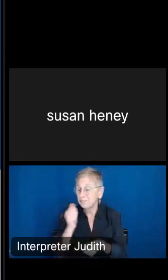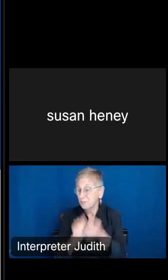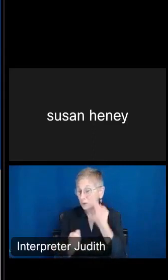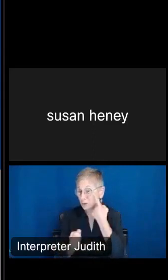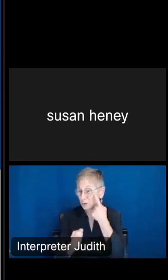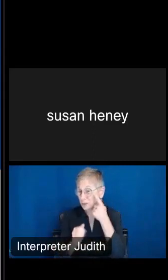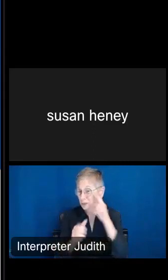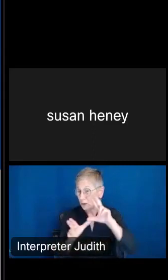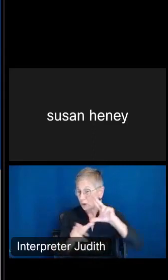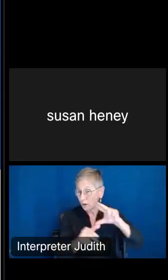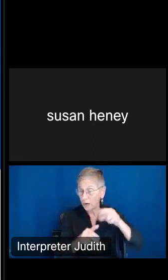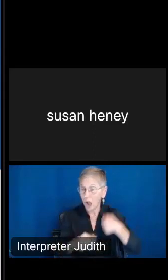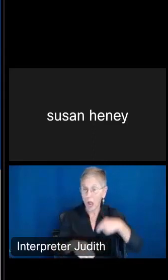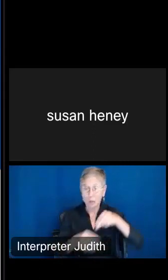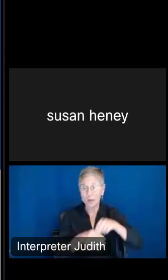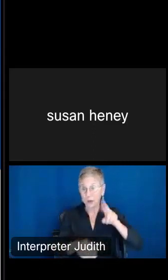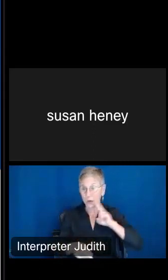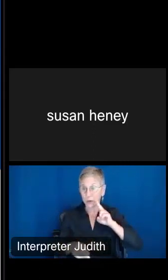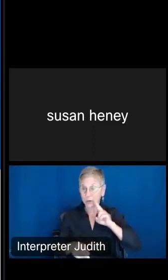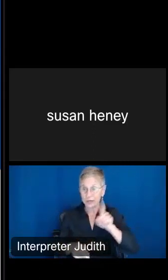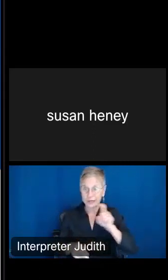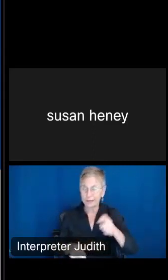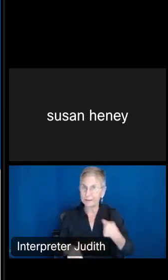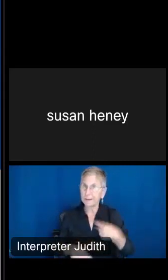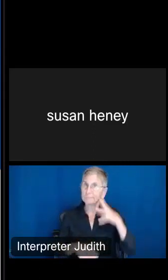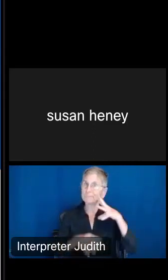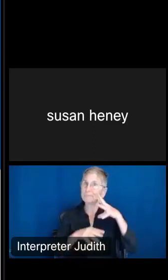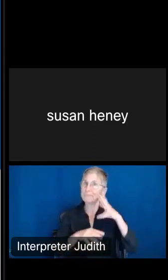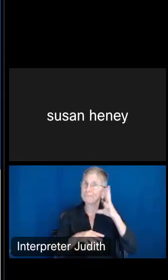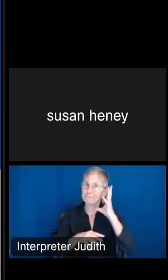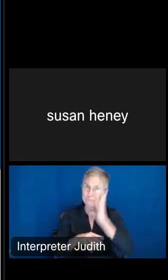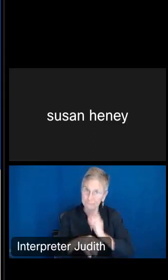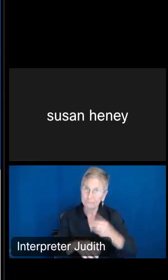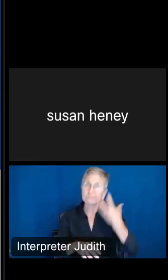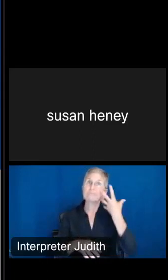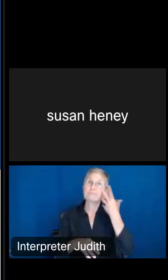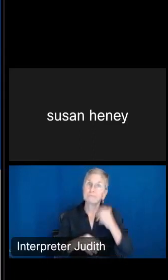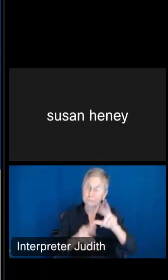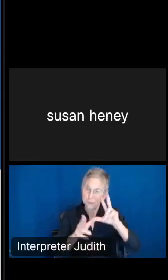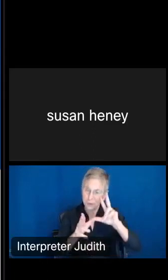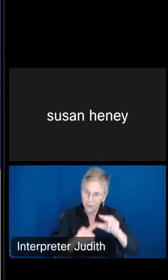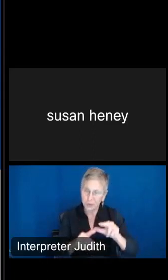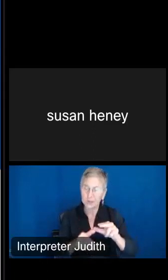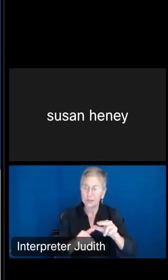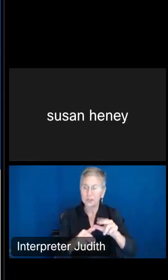in Houston, Texas. I'm no stranger to hurricanes and tropical depressions or storms, but the